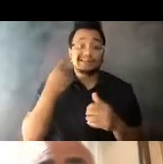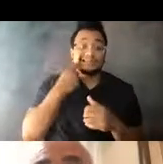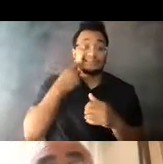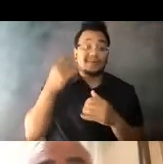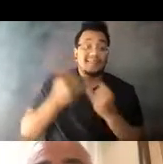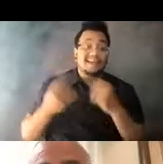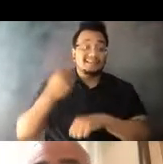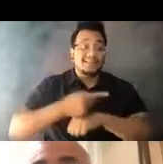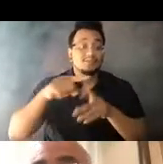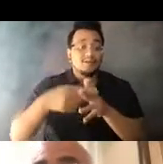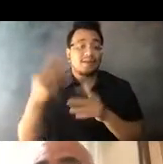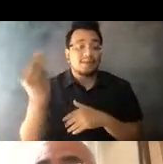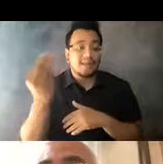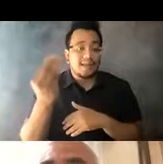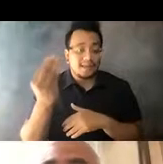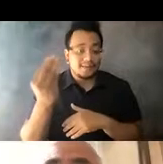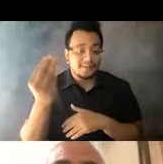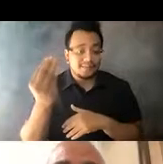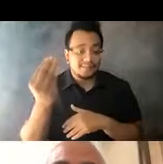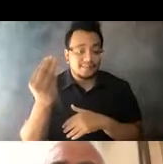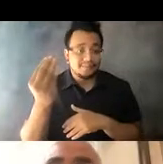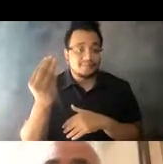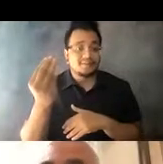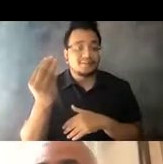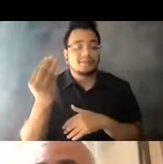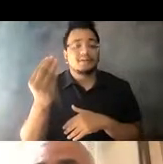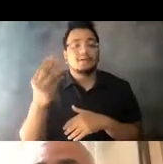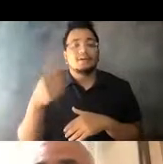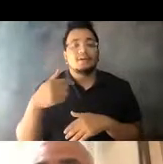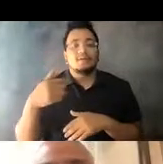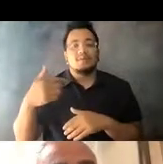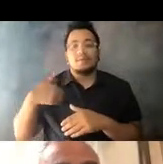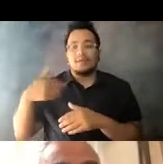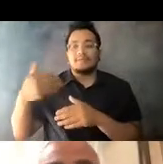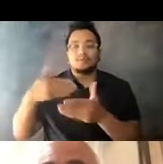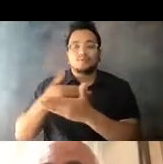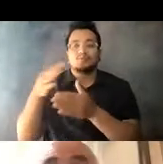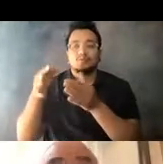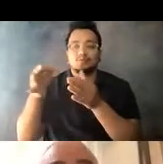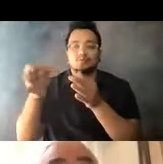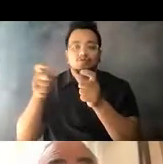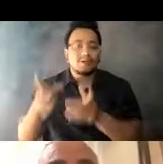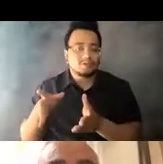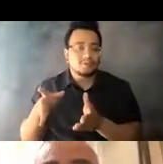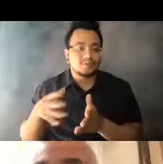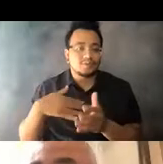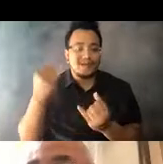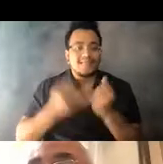14:34:39 Our new director will be joining us so this may be my last act in that role,